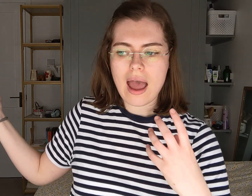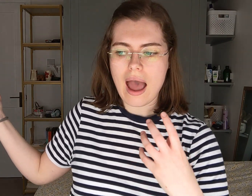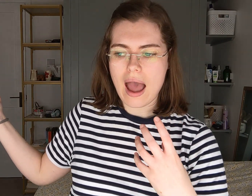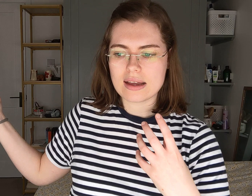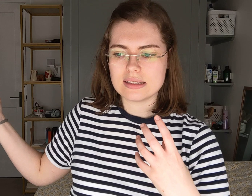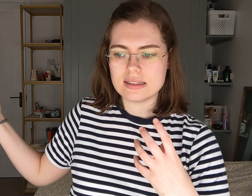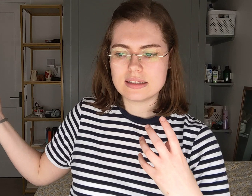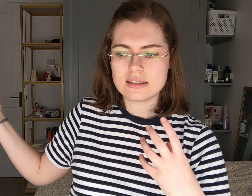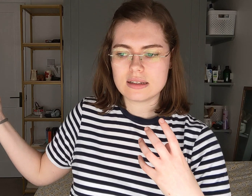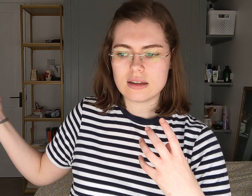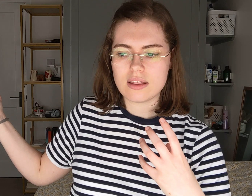and.I